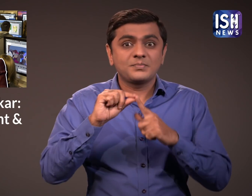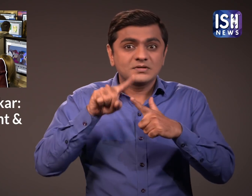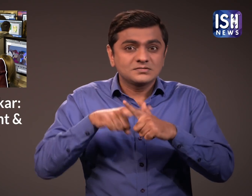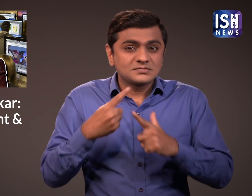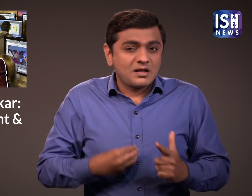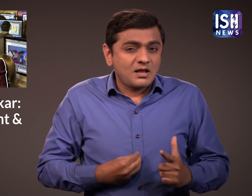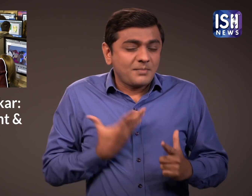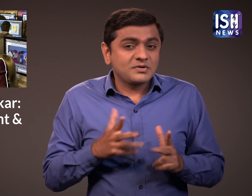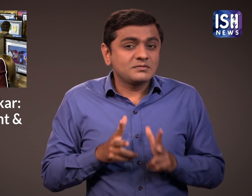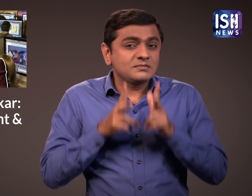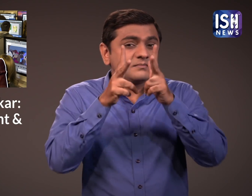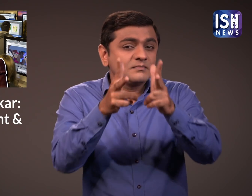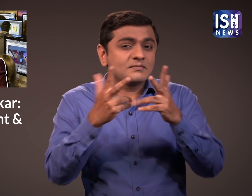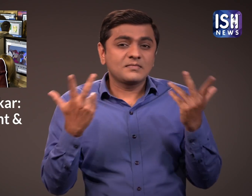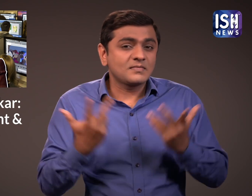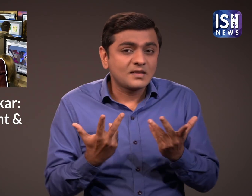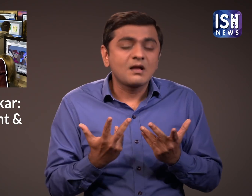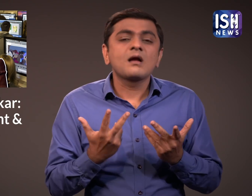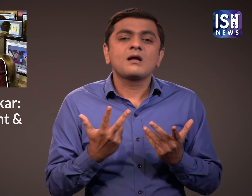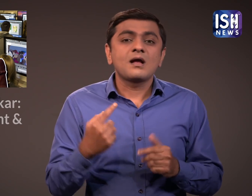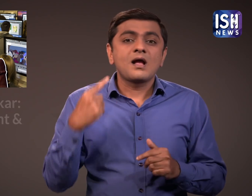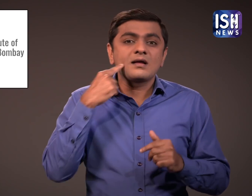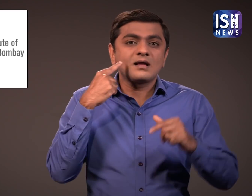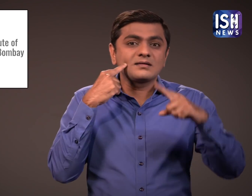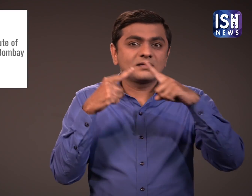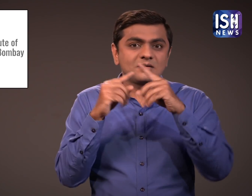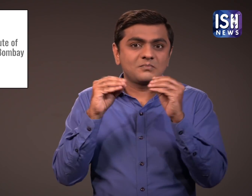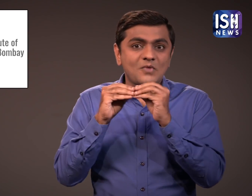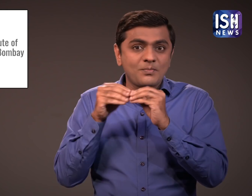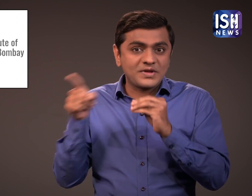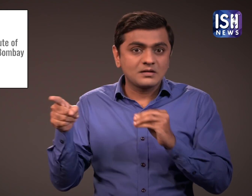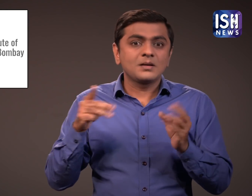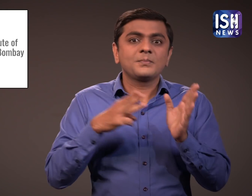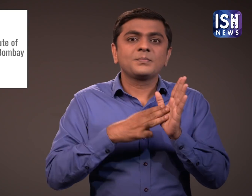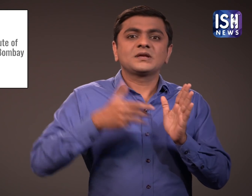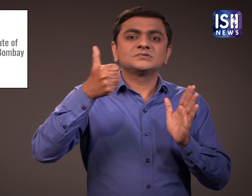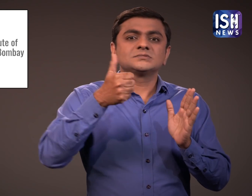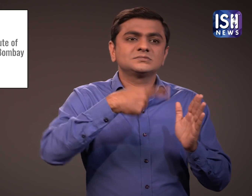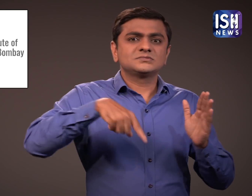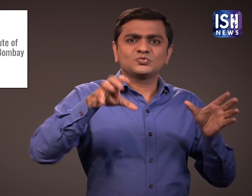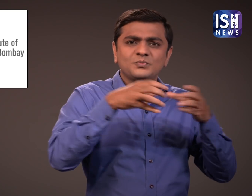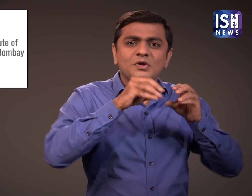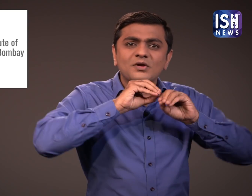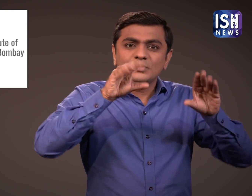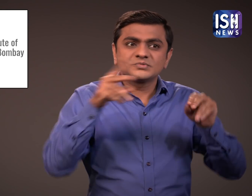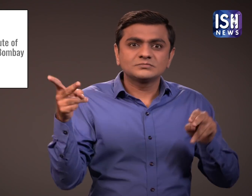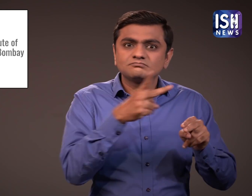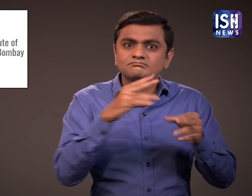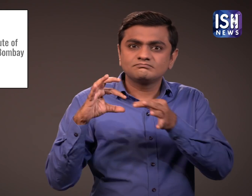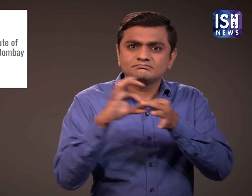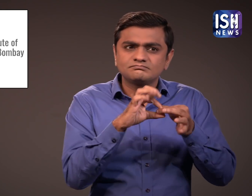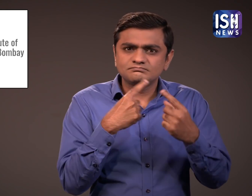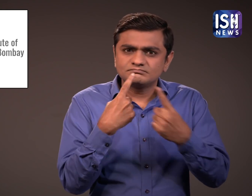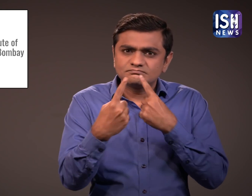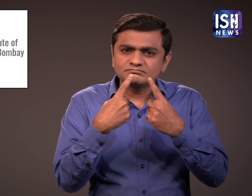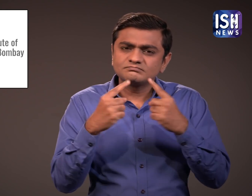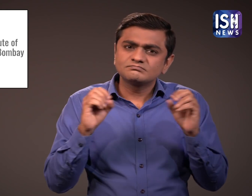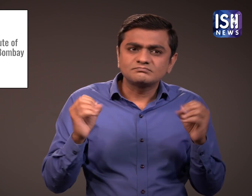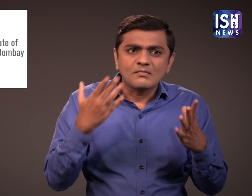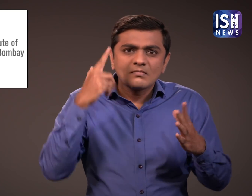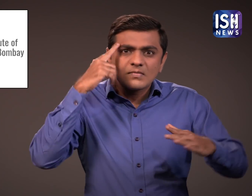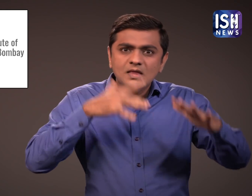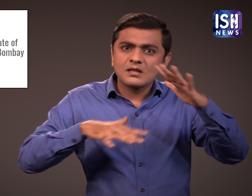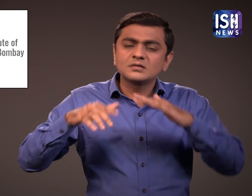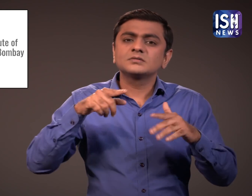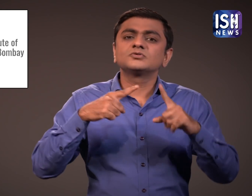I am Happy to announce that the Ministry of Information and Broadcasting in collaboration with IIT Bombay